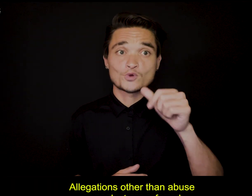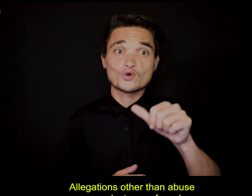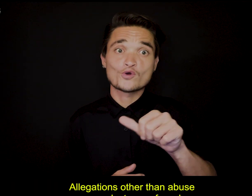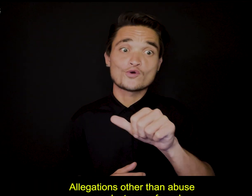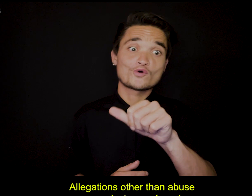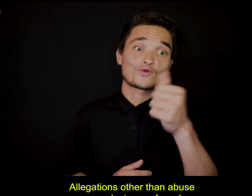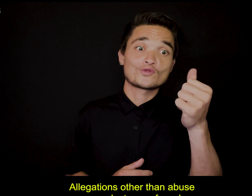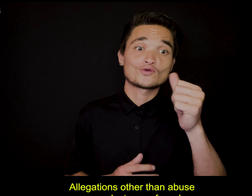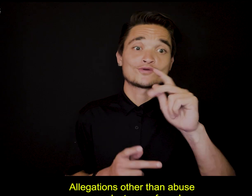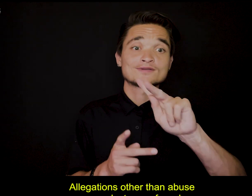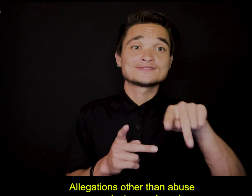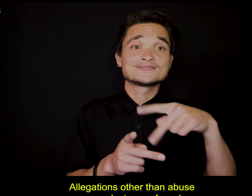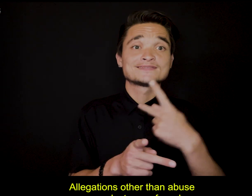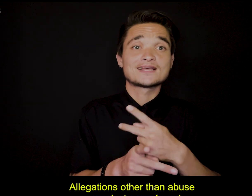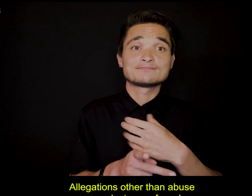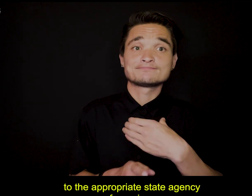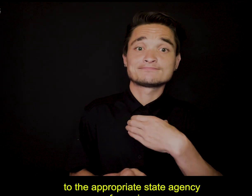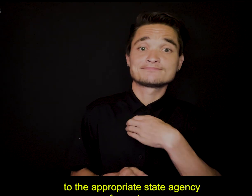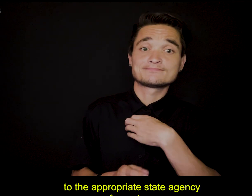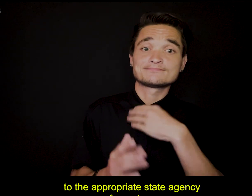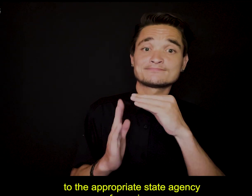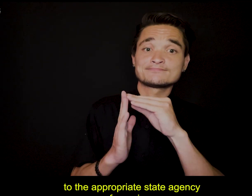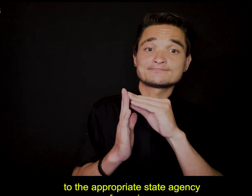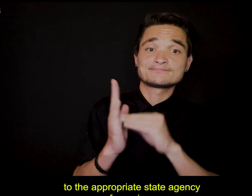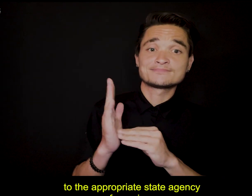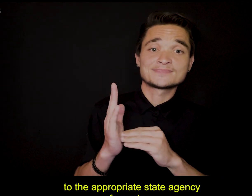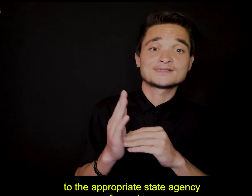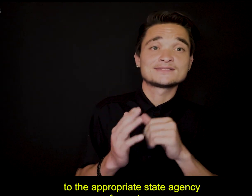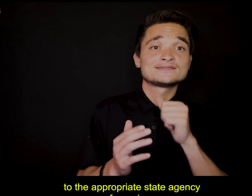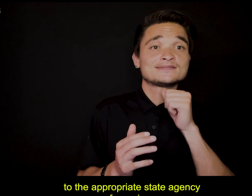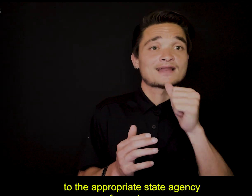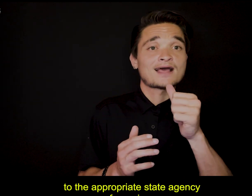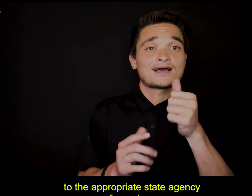Allegations other than abuse or neglect are referred to the appropriate state agency for review.